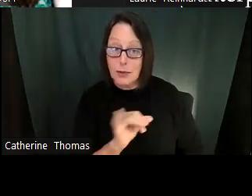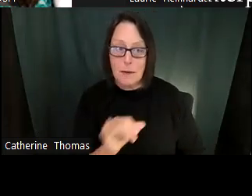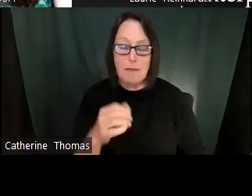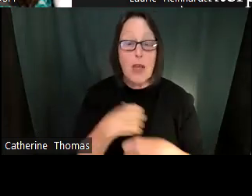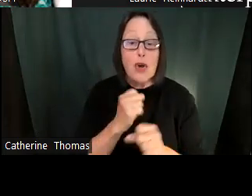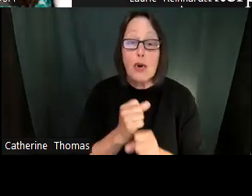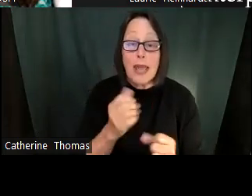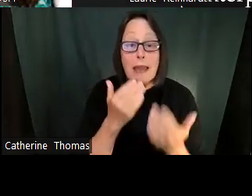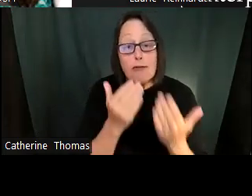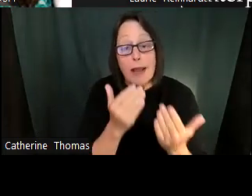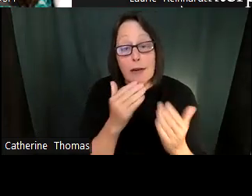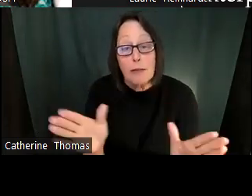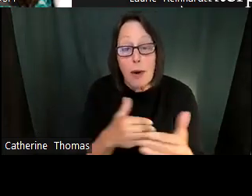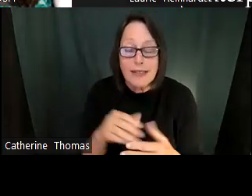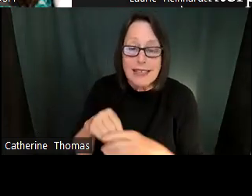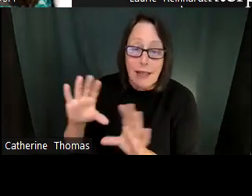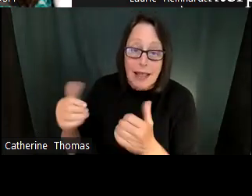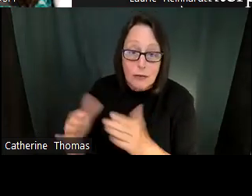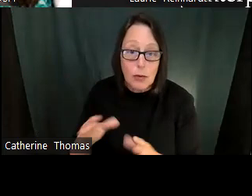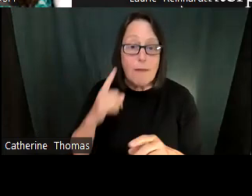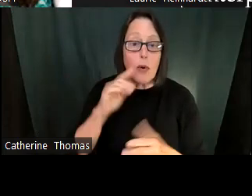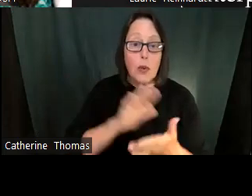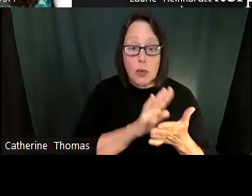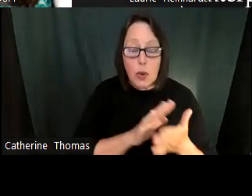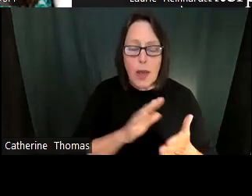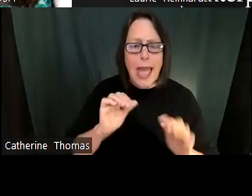And so just really thinking about are we, we know it's important to say hi to our kids but making sure we say hi to our colleagues and making sure that they feel seen heard as well.